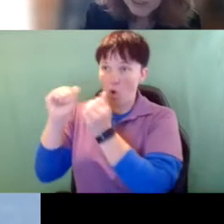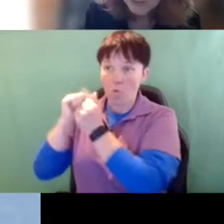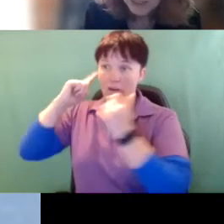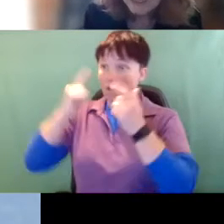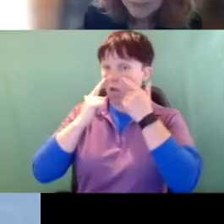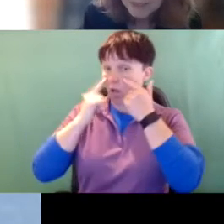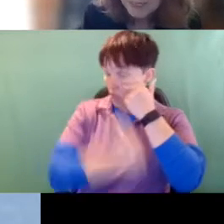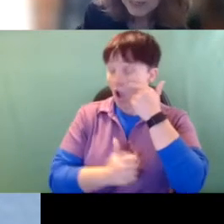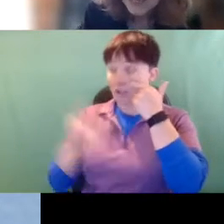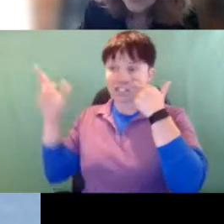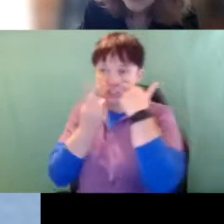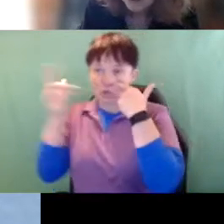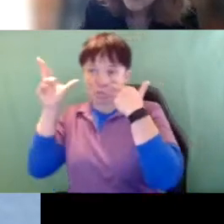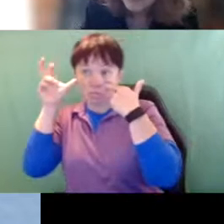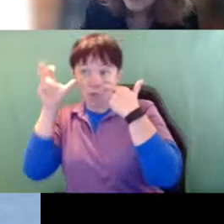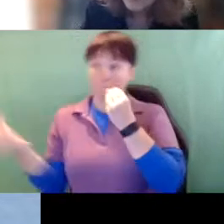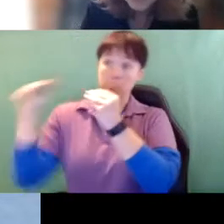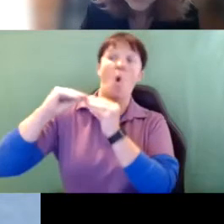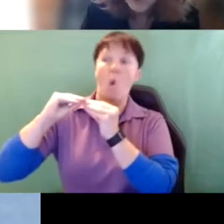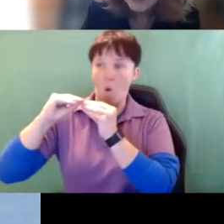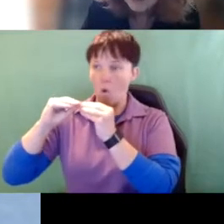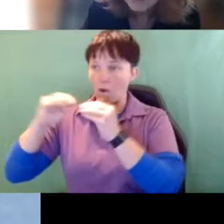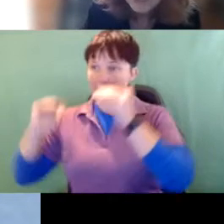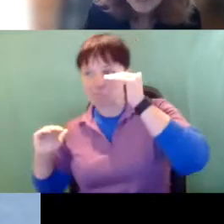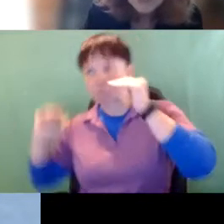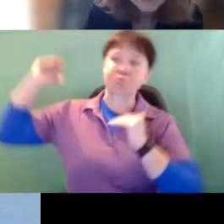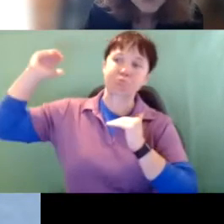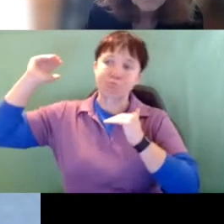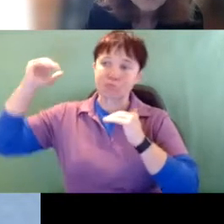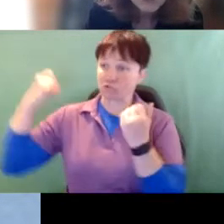works well. The hearing can compensate it's strong enough